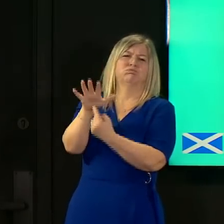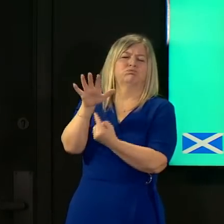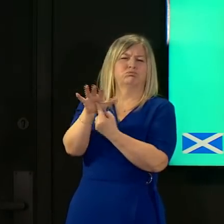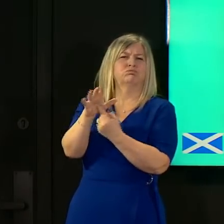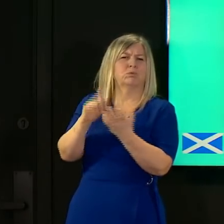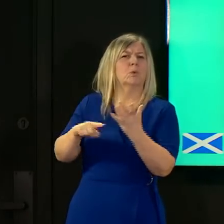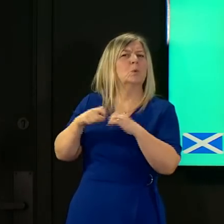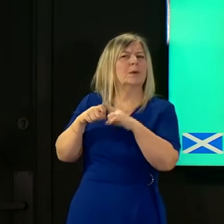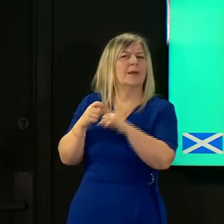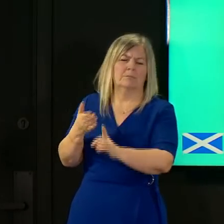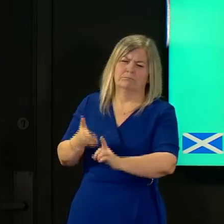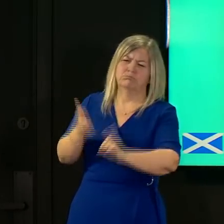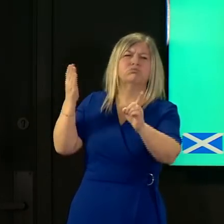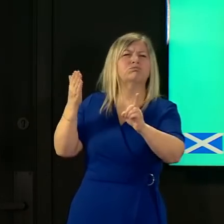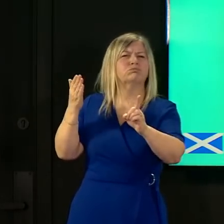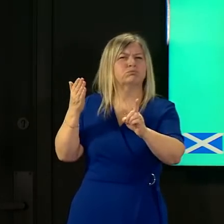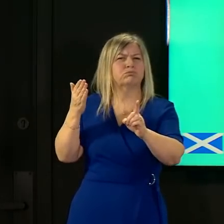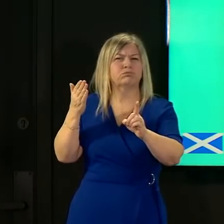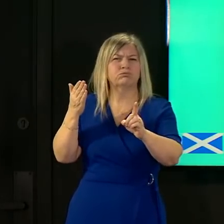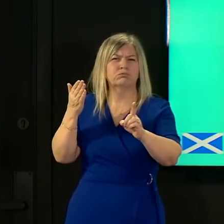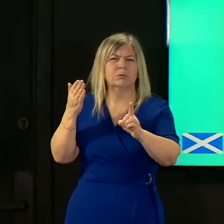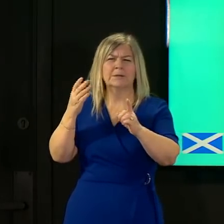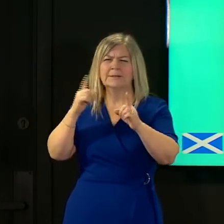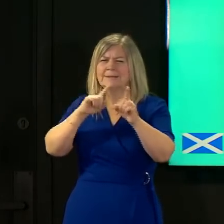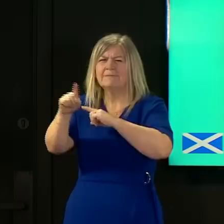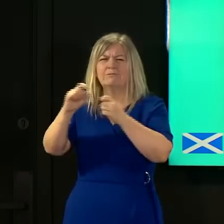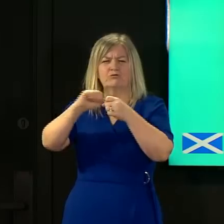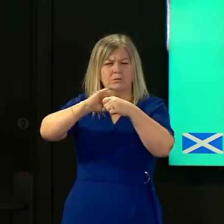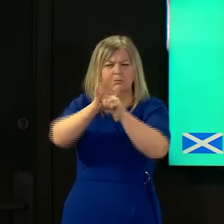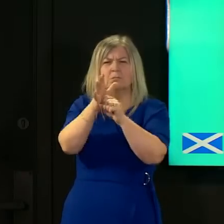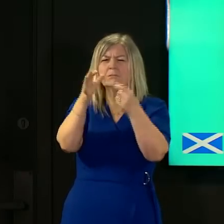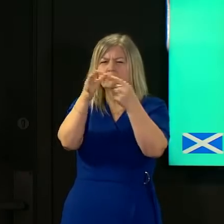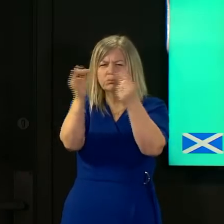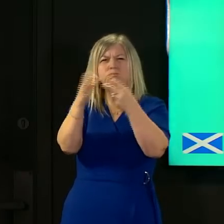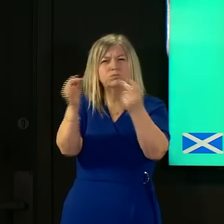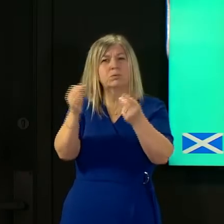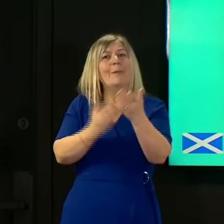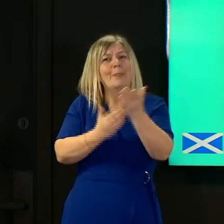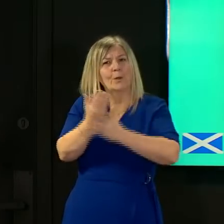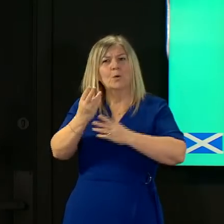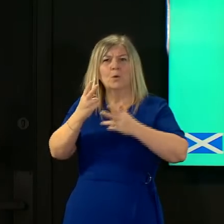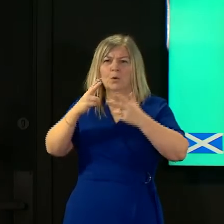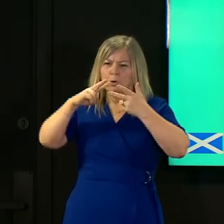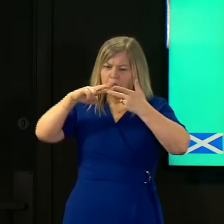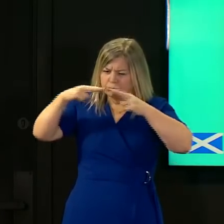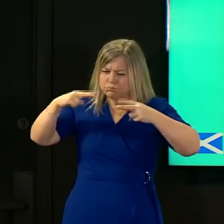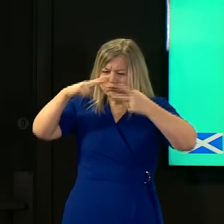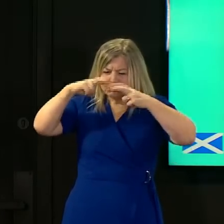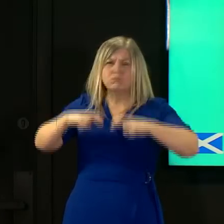to identify variants of concern when they arise quickly so that steps can be taken for instance in